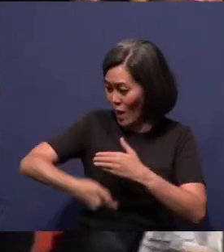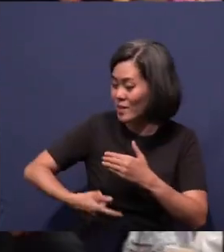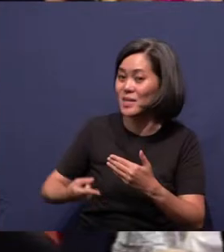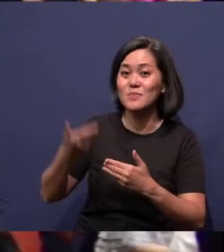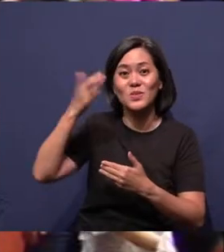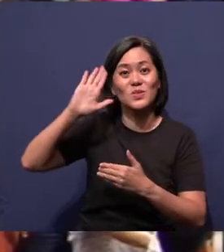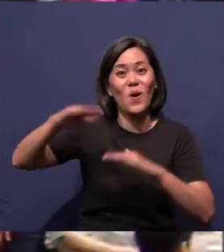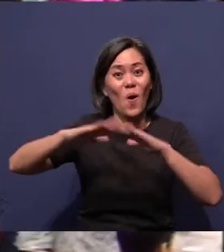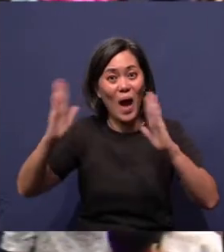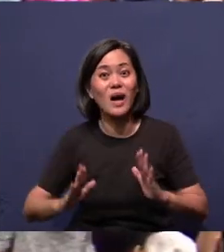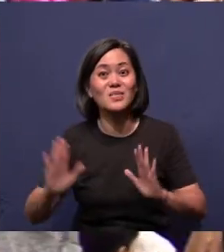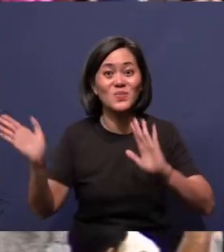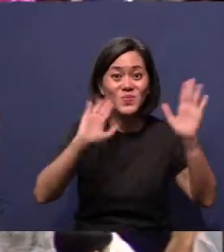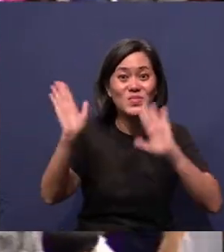Especially friends, we are new to Bartley.